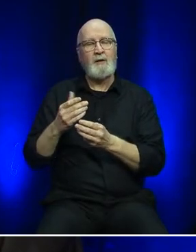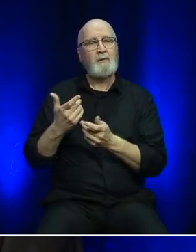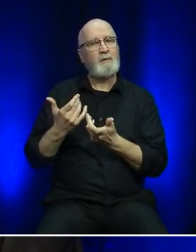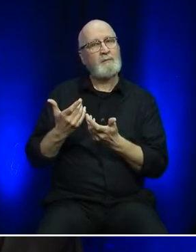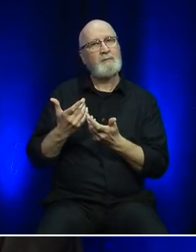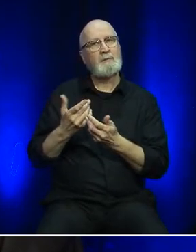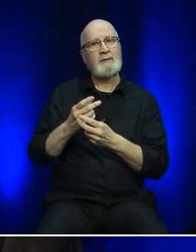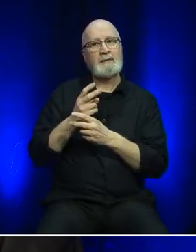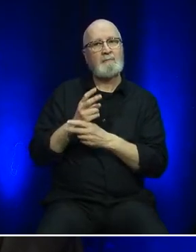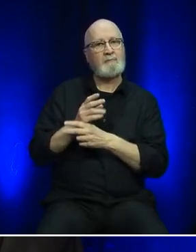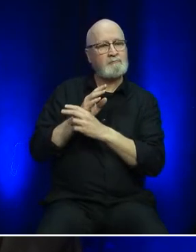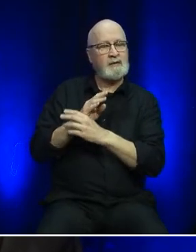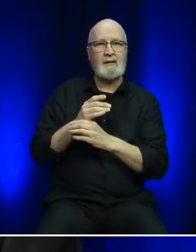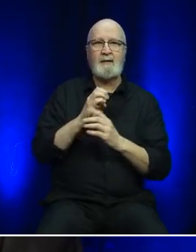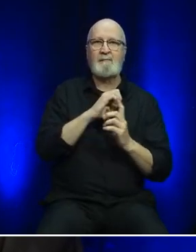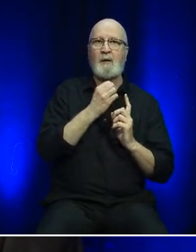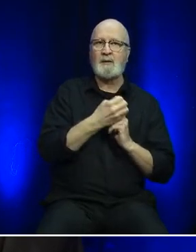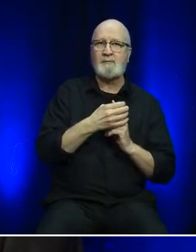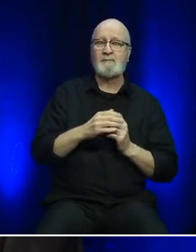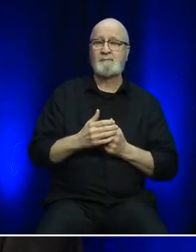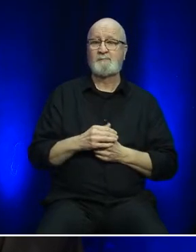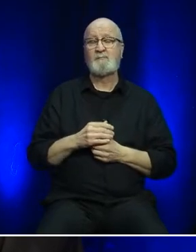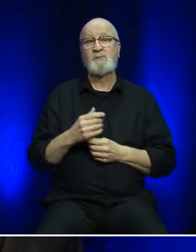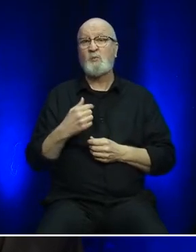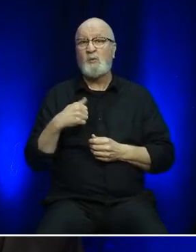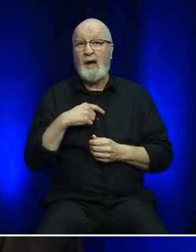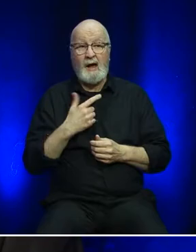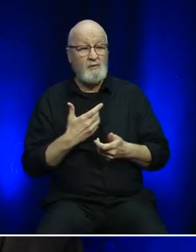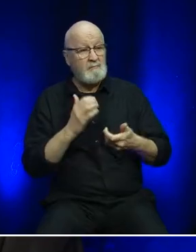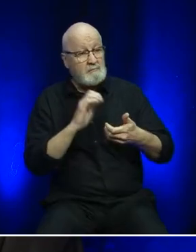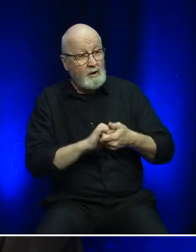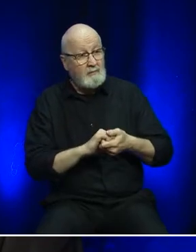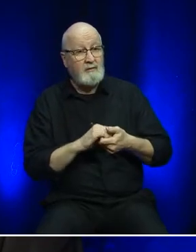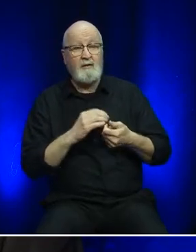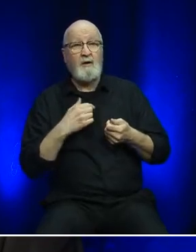It is through cooperation, partnership, and engagement that we will